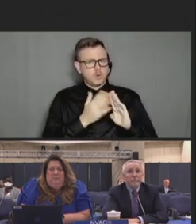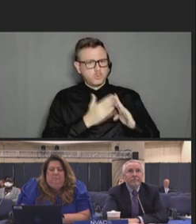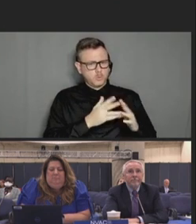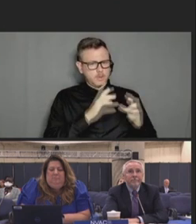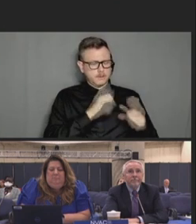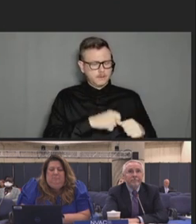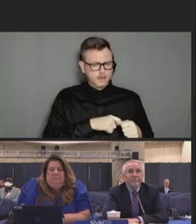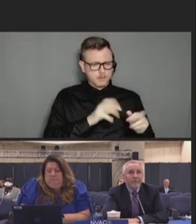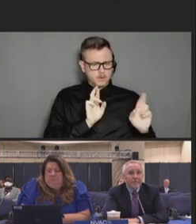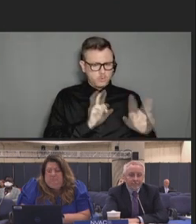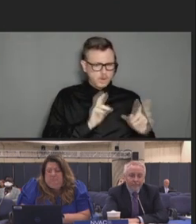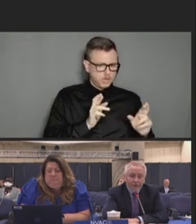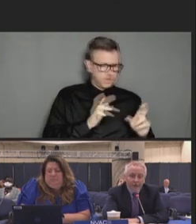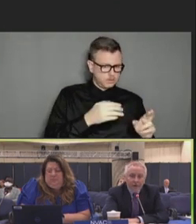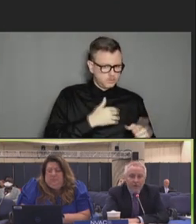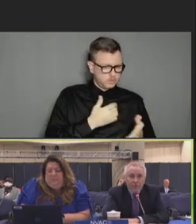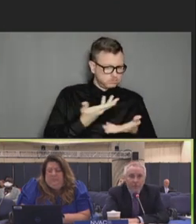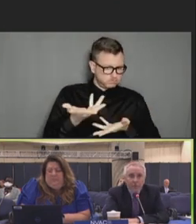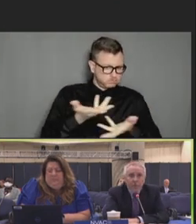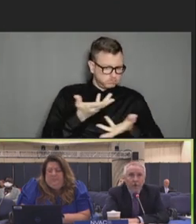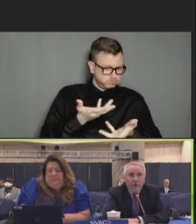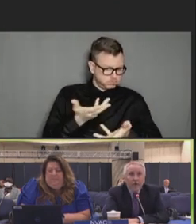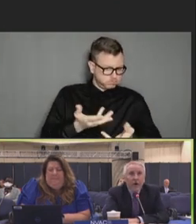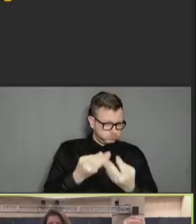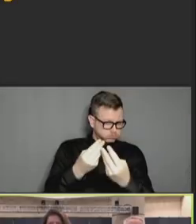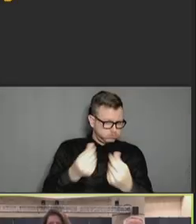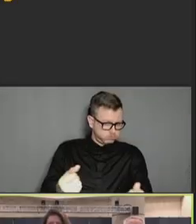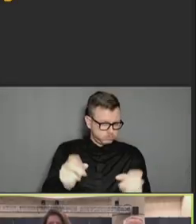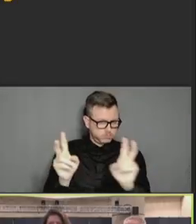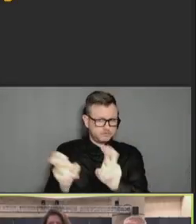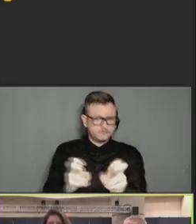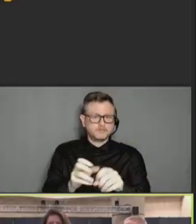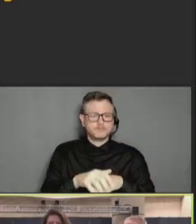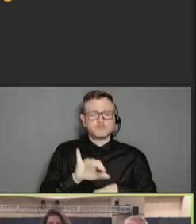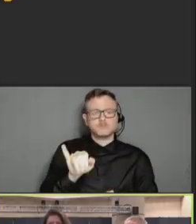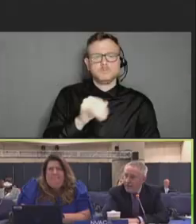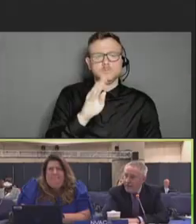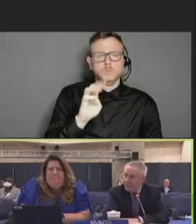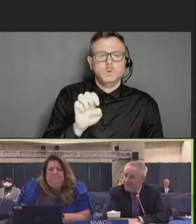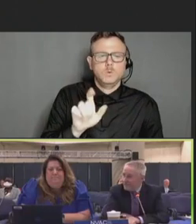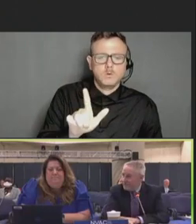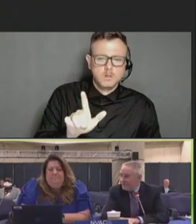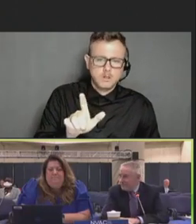Robert Hopkins, Jr.: Jewel Mullen online has a question or comment.